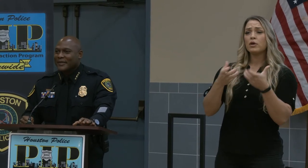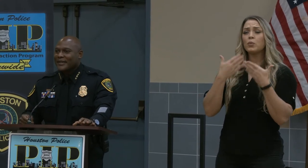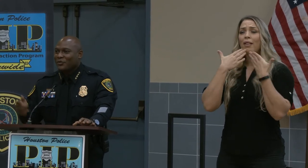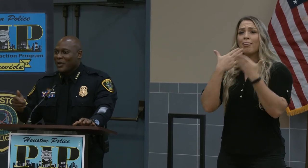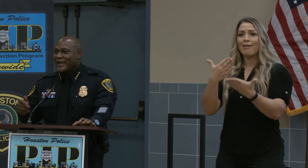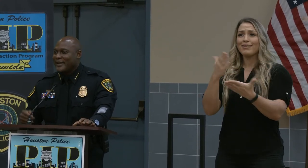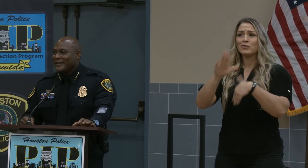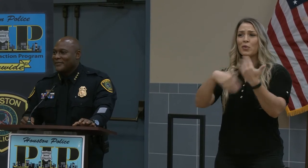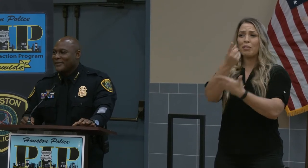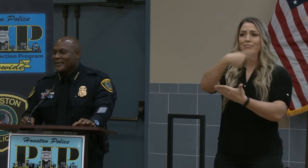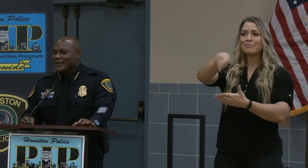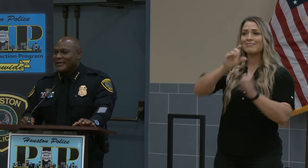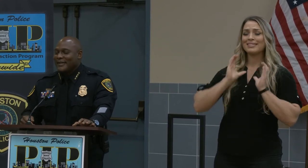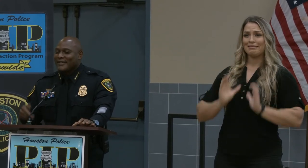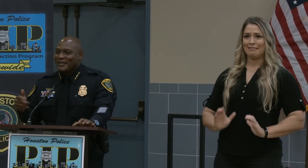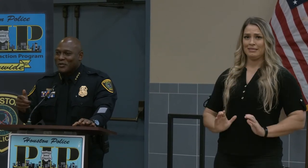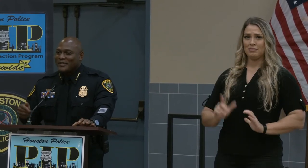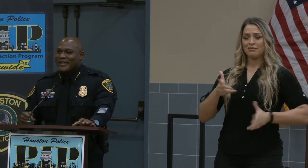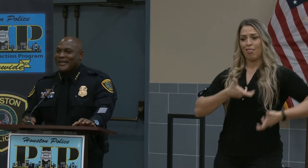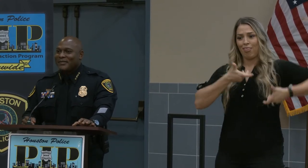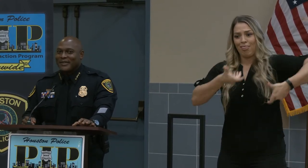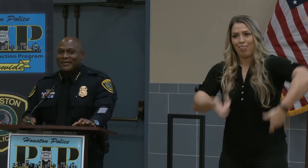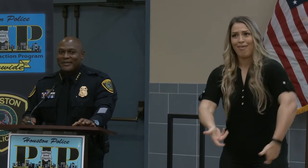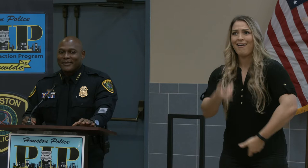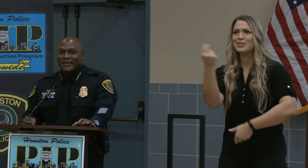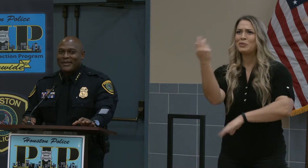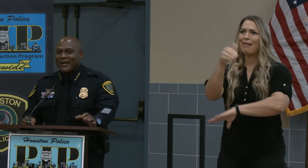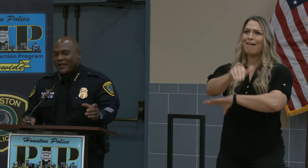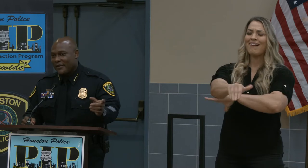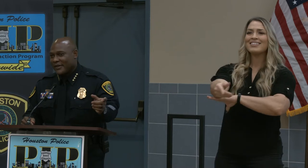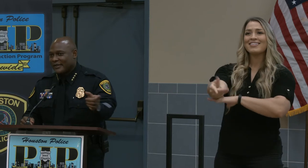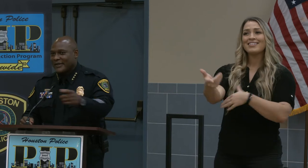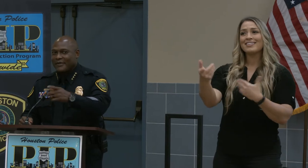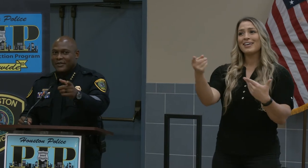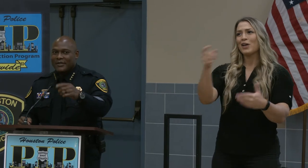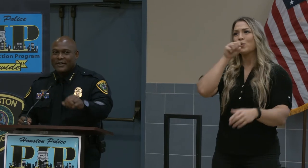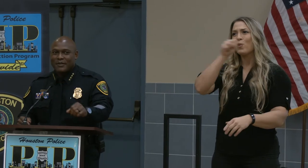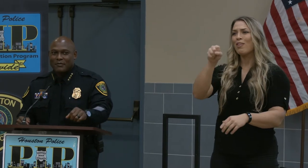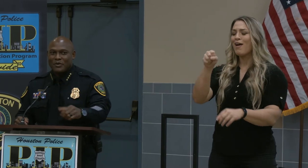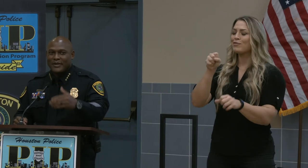It's raining. It's Tuesday evening. And y'all love us enough that and you love the community